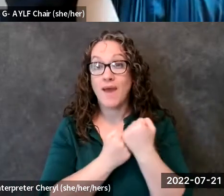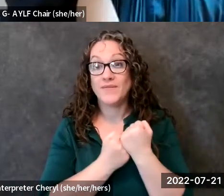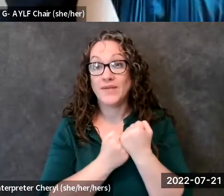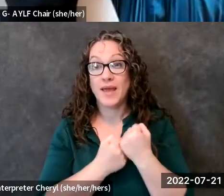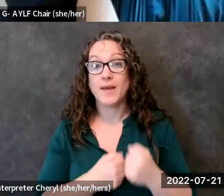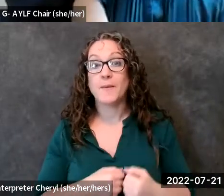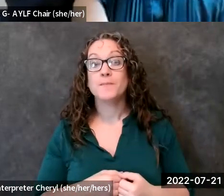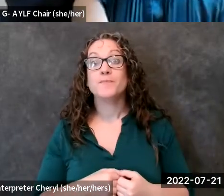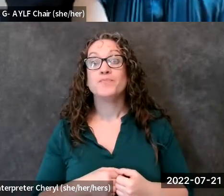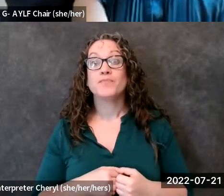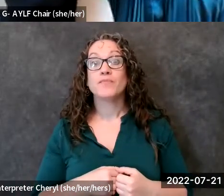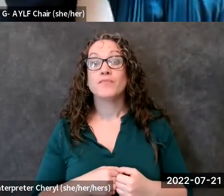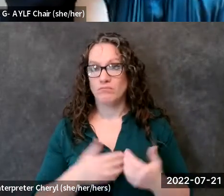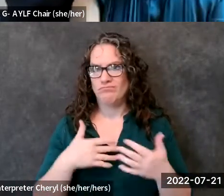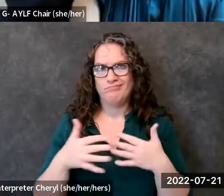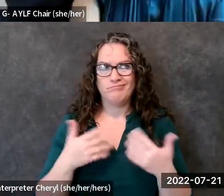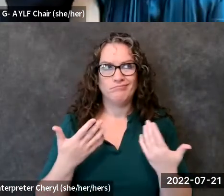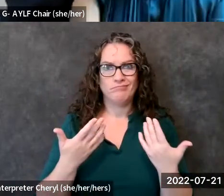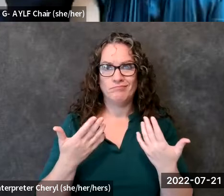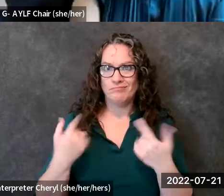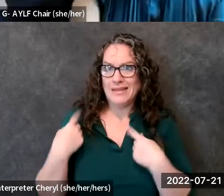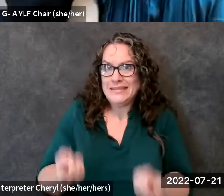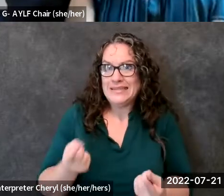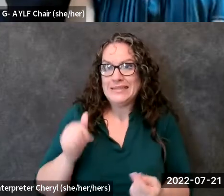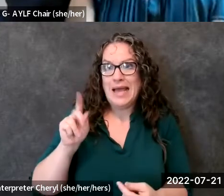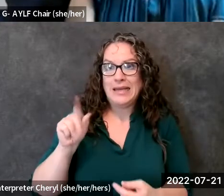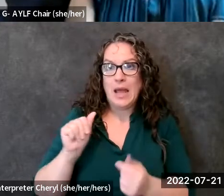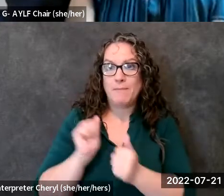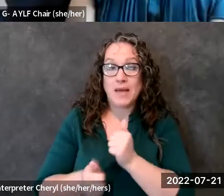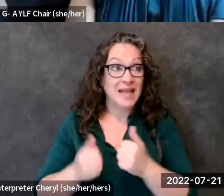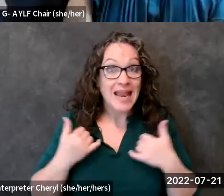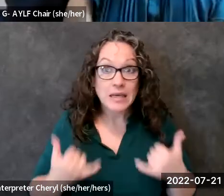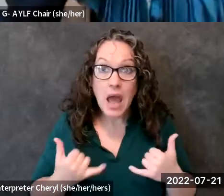you know even after the ada has passed that it's even more important to do that now than it was